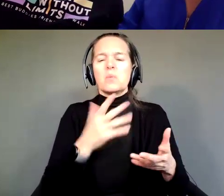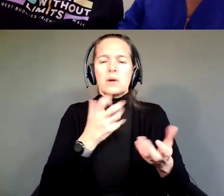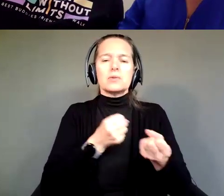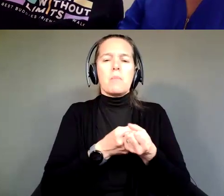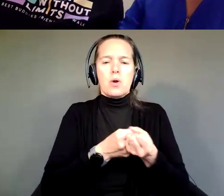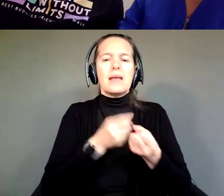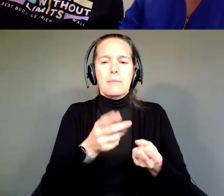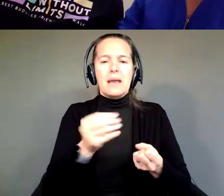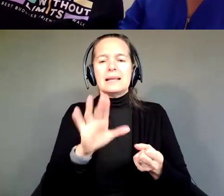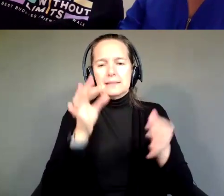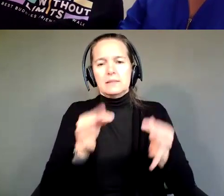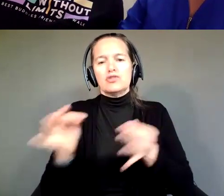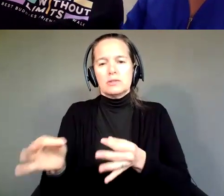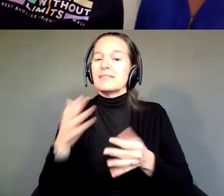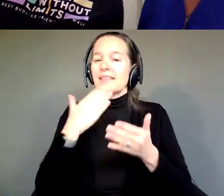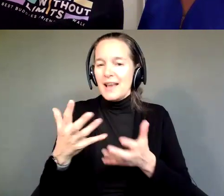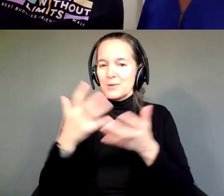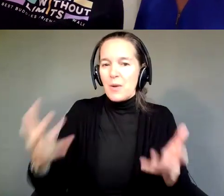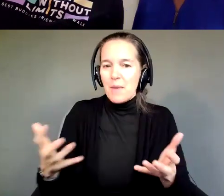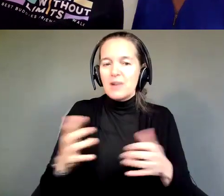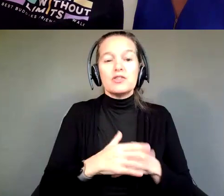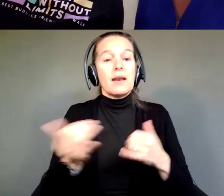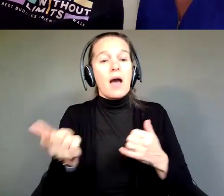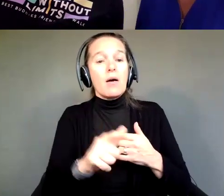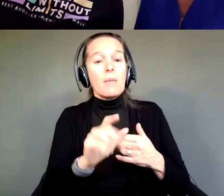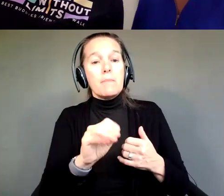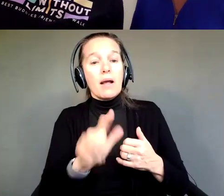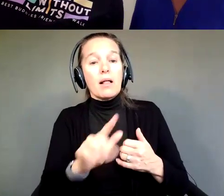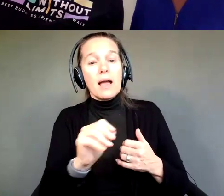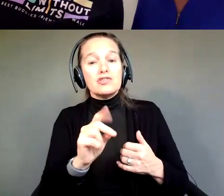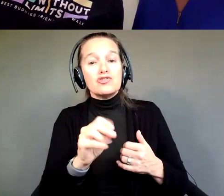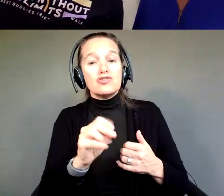Beautiful. Thank you so much. Michael and Sheila, what about you two?